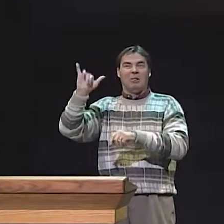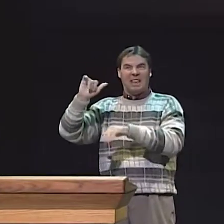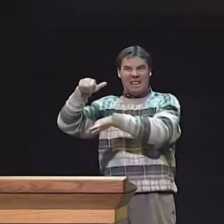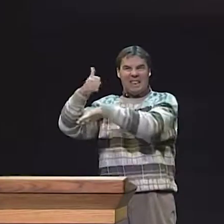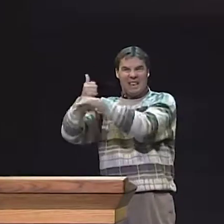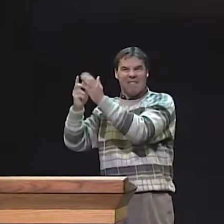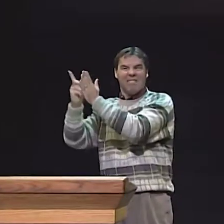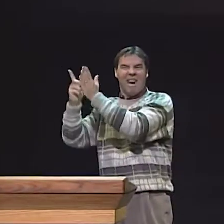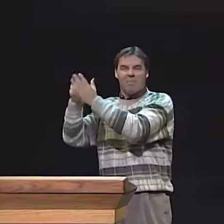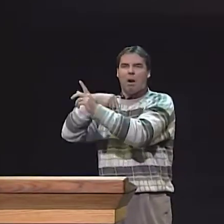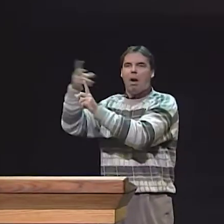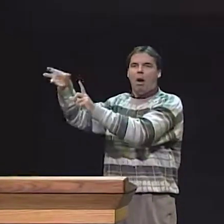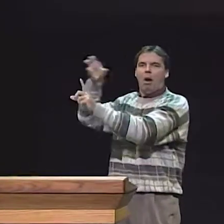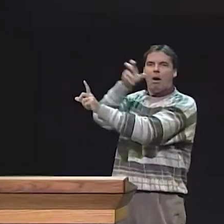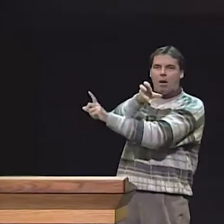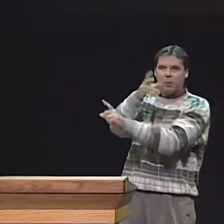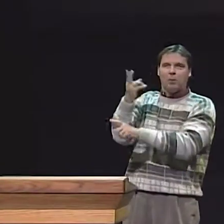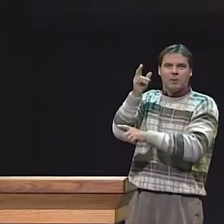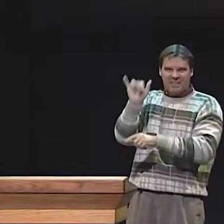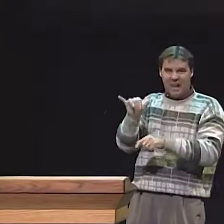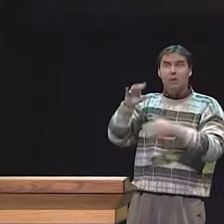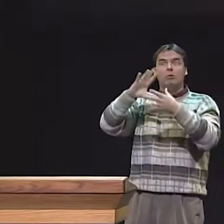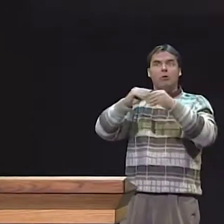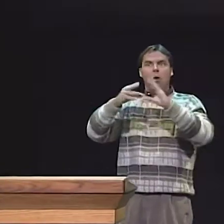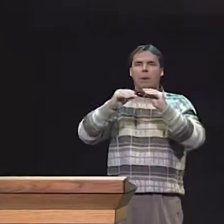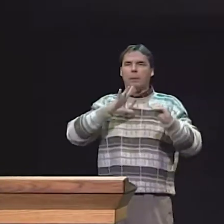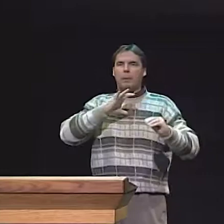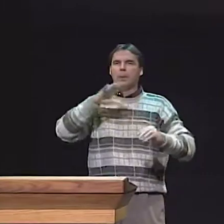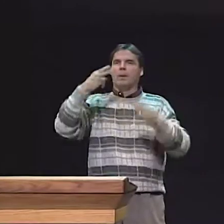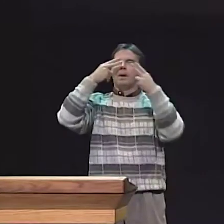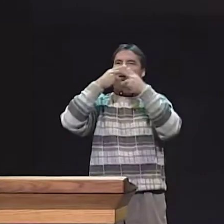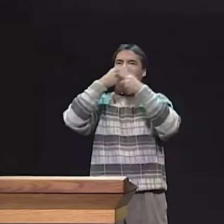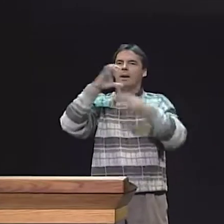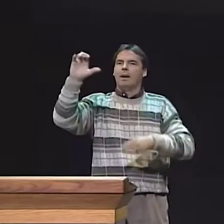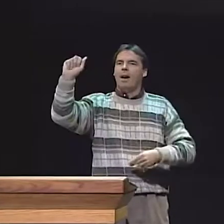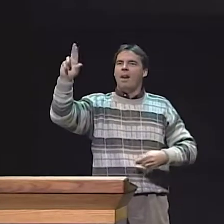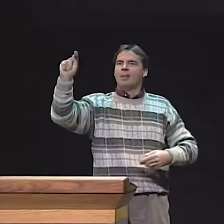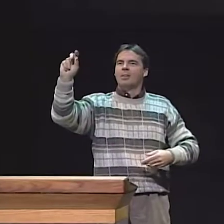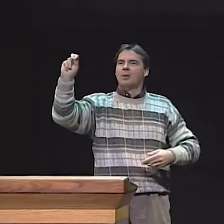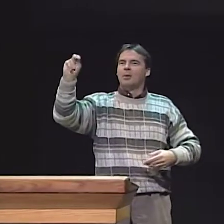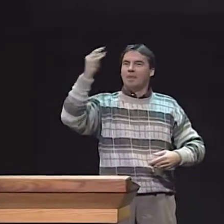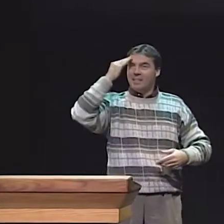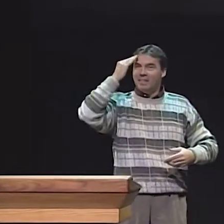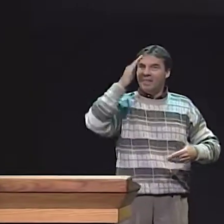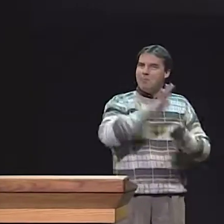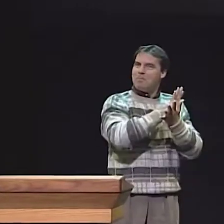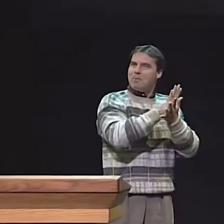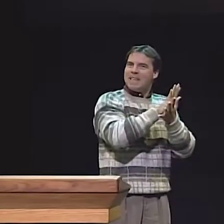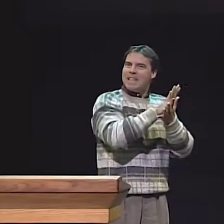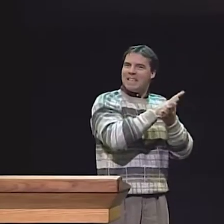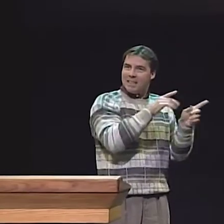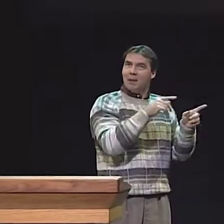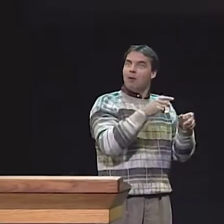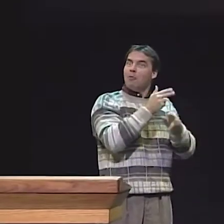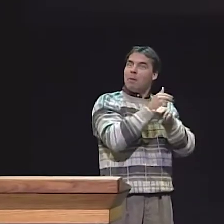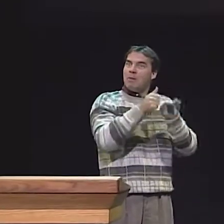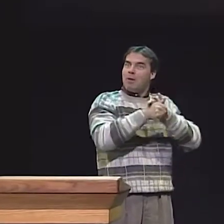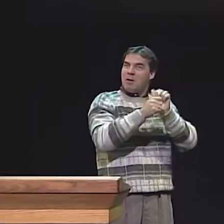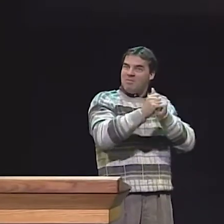AND IN THIS...THIS SITUATION, WE HAD THE CHILD WATCH A MOVIE